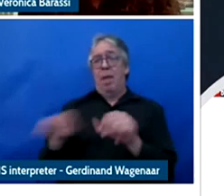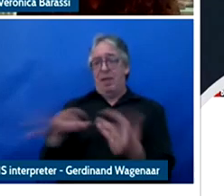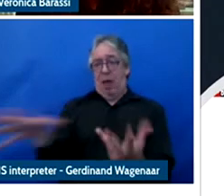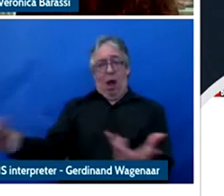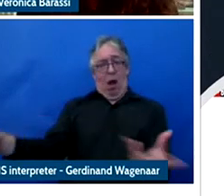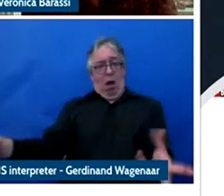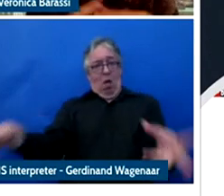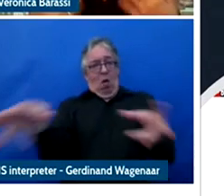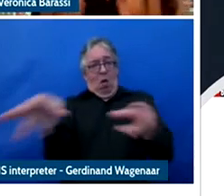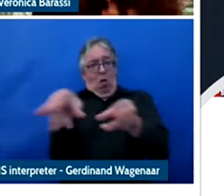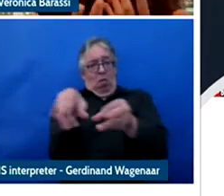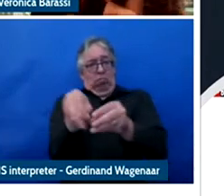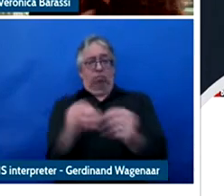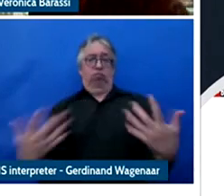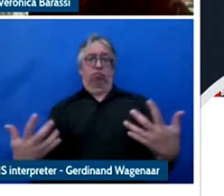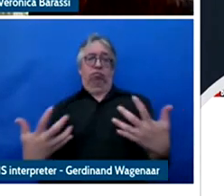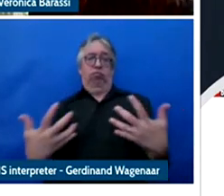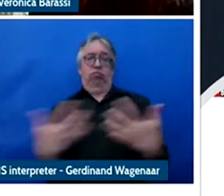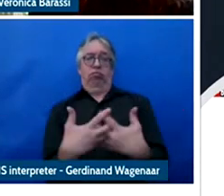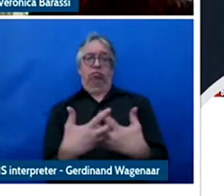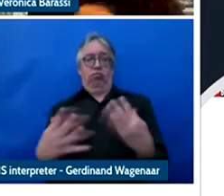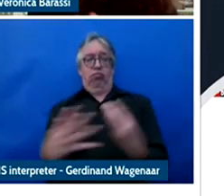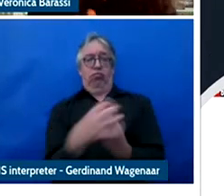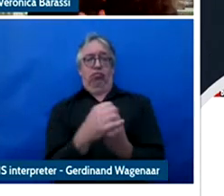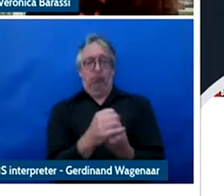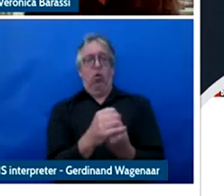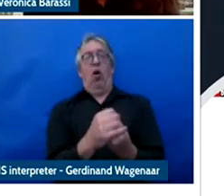different types of profiles of people.